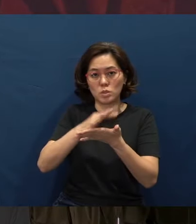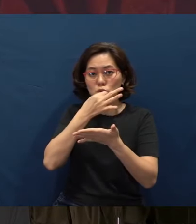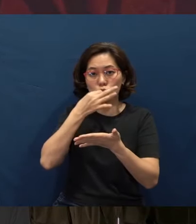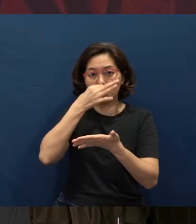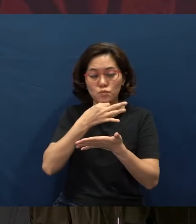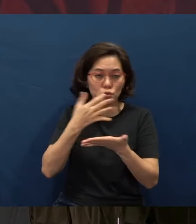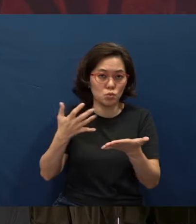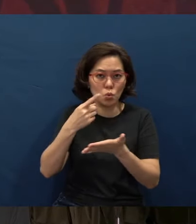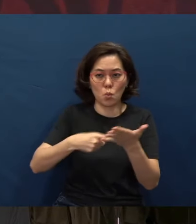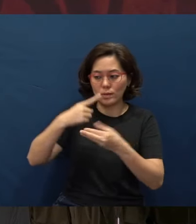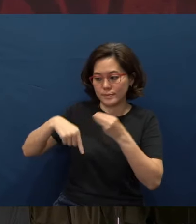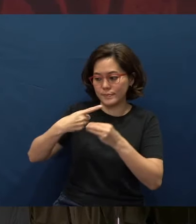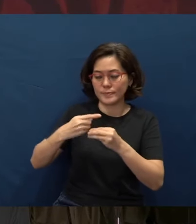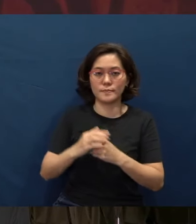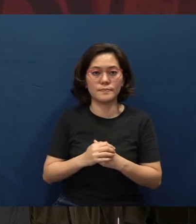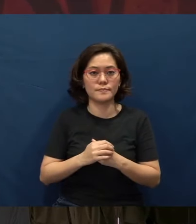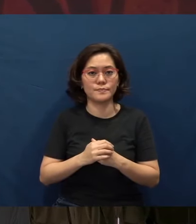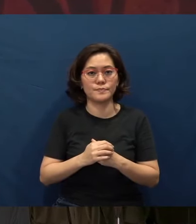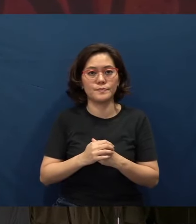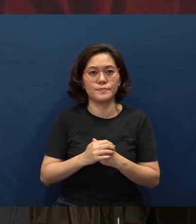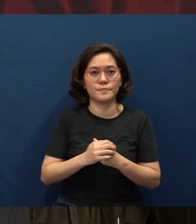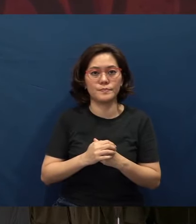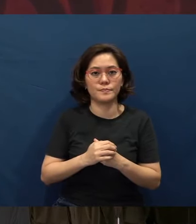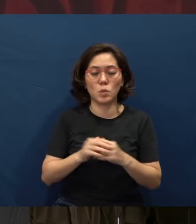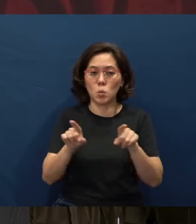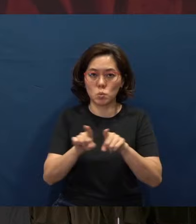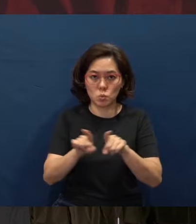what it is all about, and also to ask God